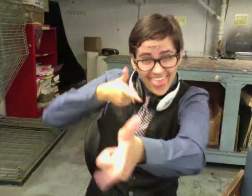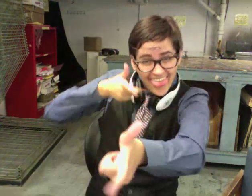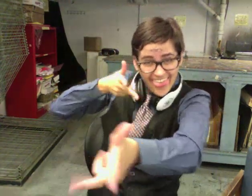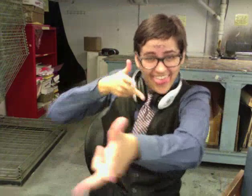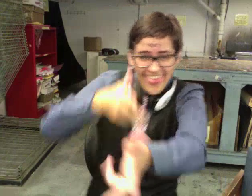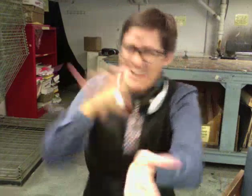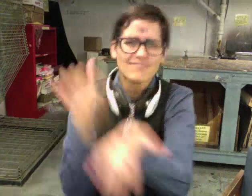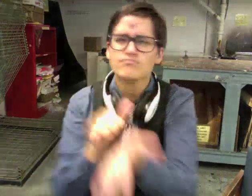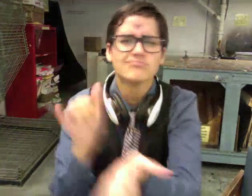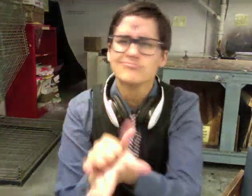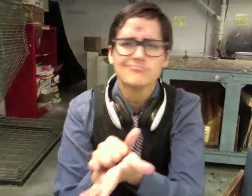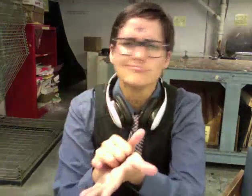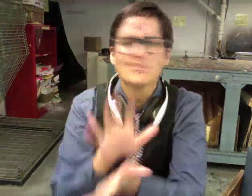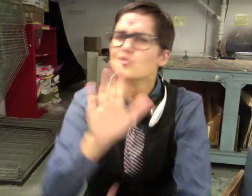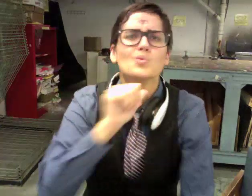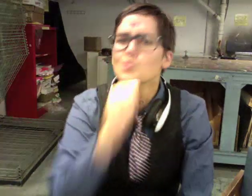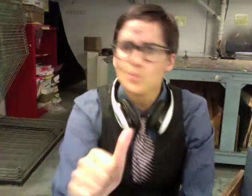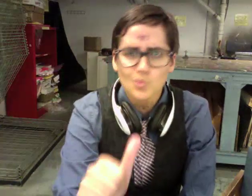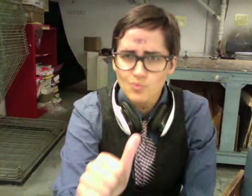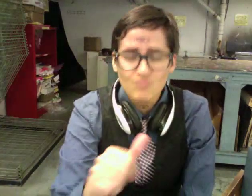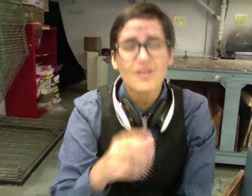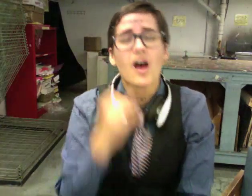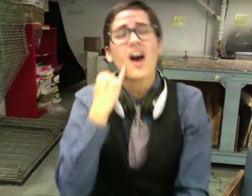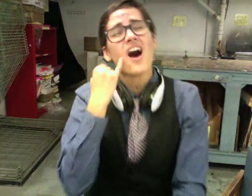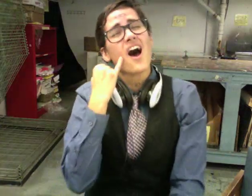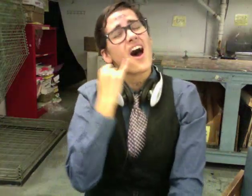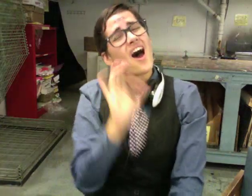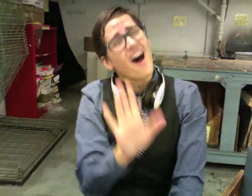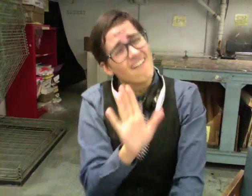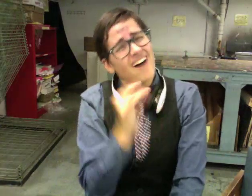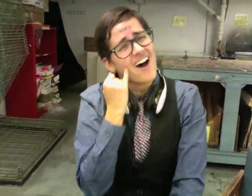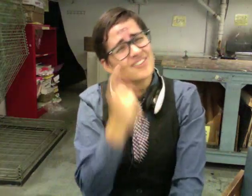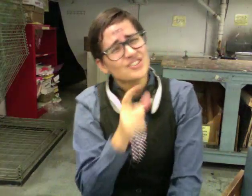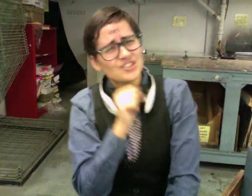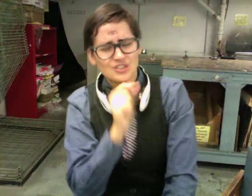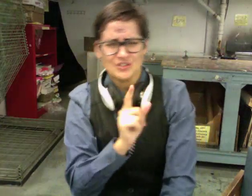set your speed by these apparitions, and that doing so will not be considered following the